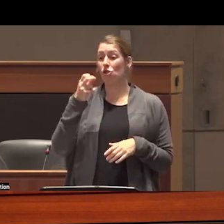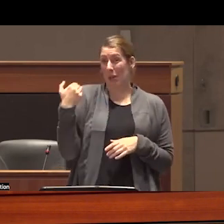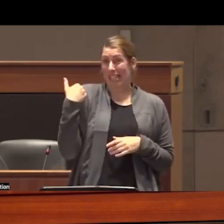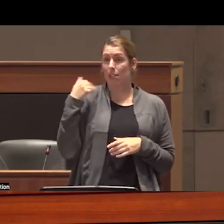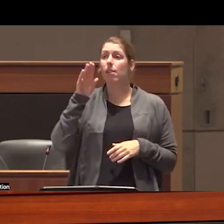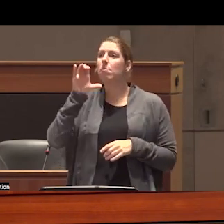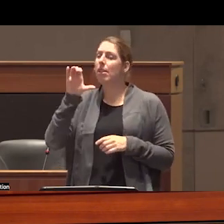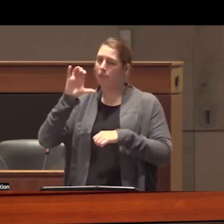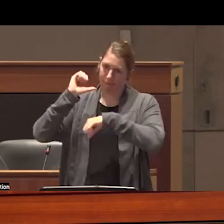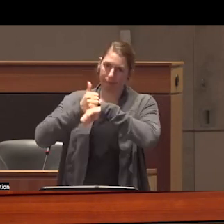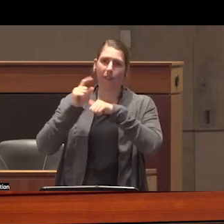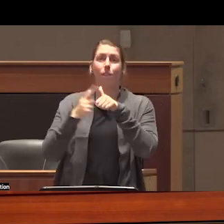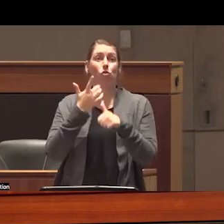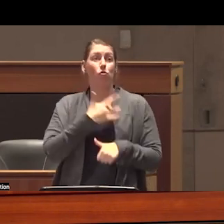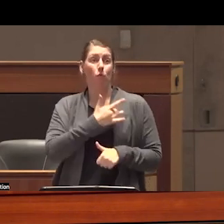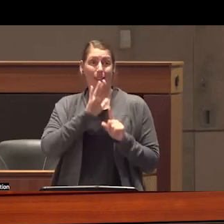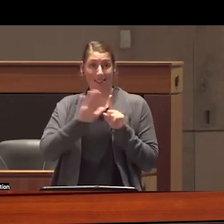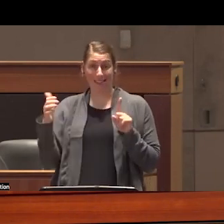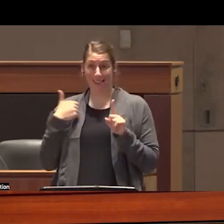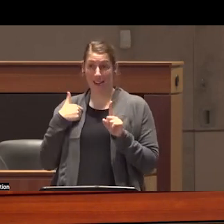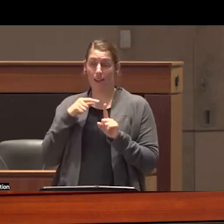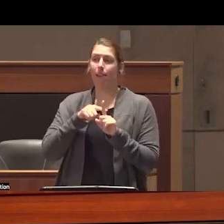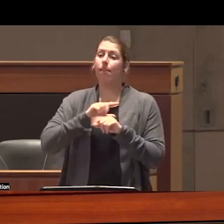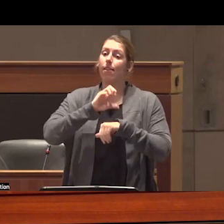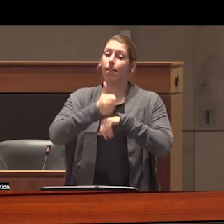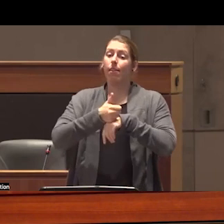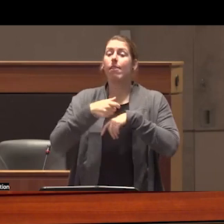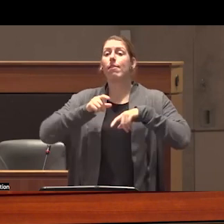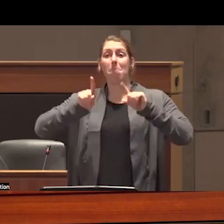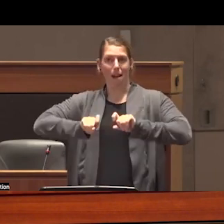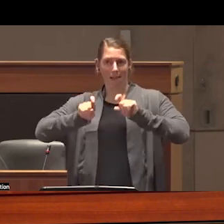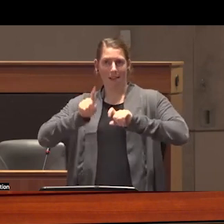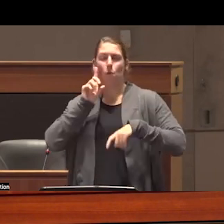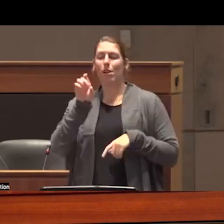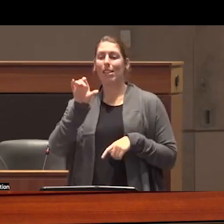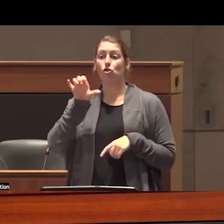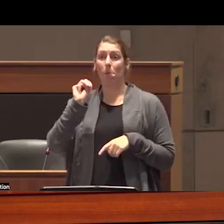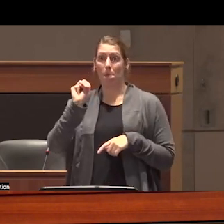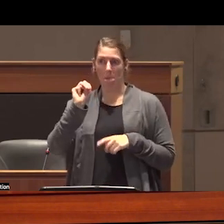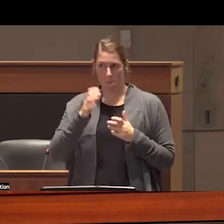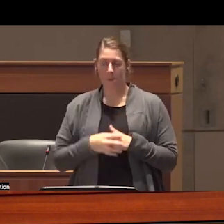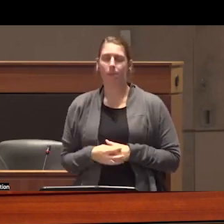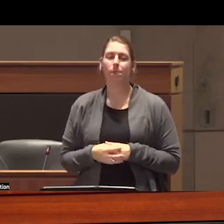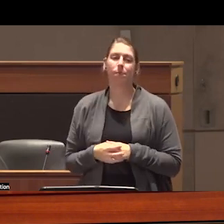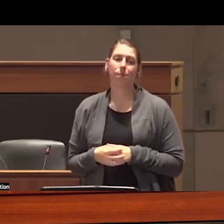became the first province in Canada to introduce a pilot for decriminalization from the beginning